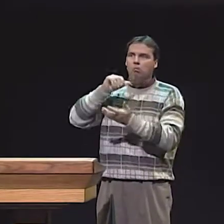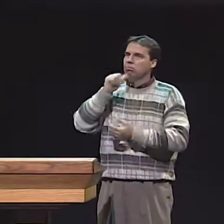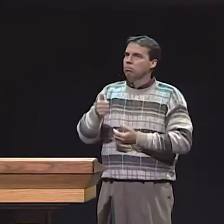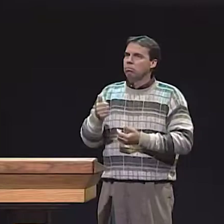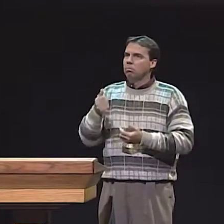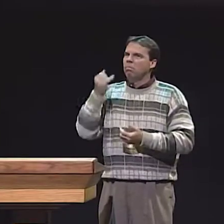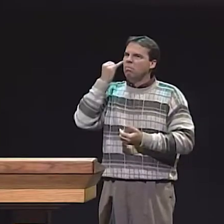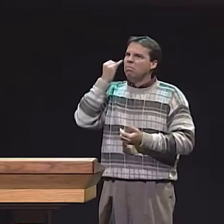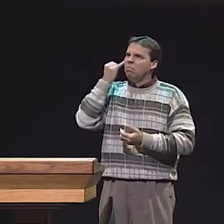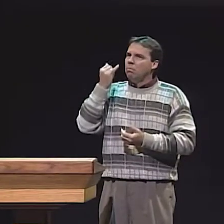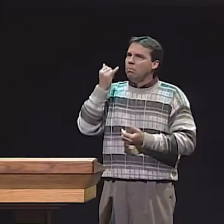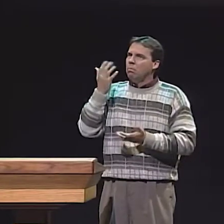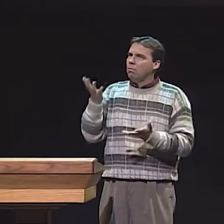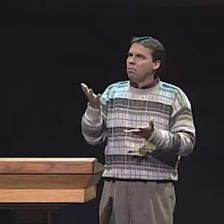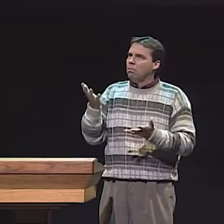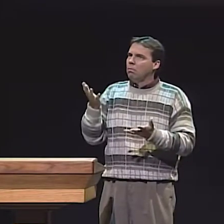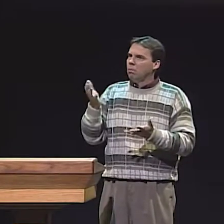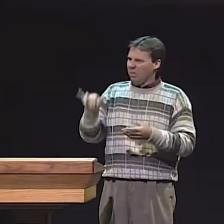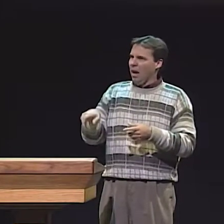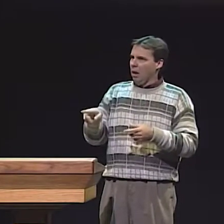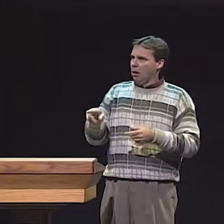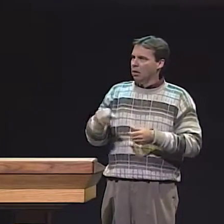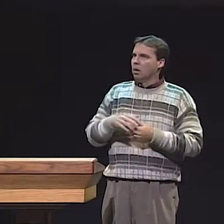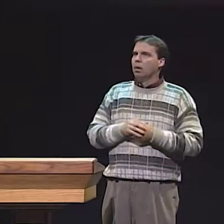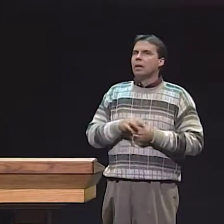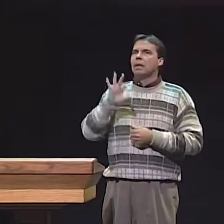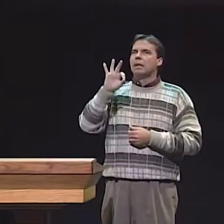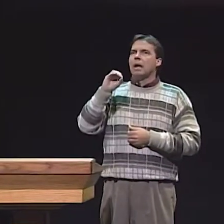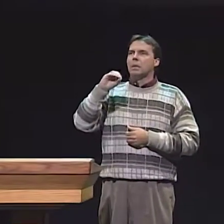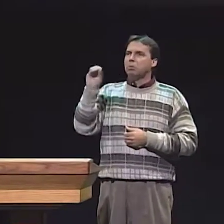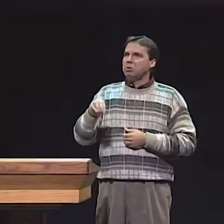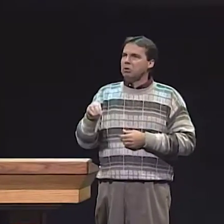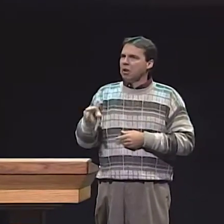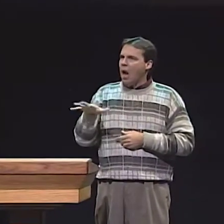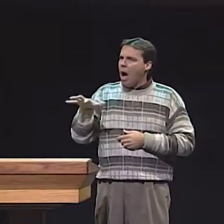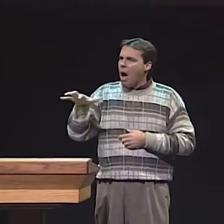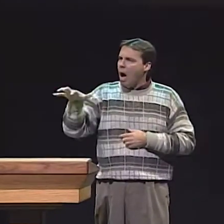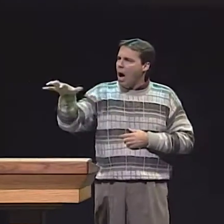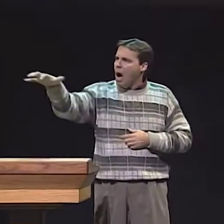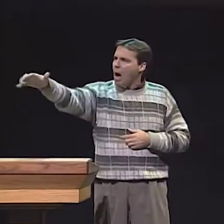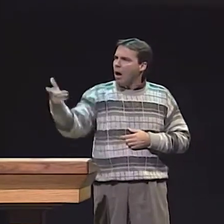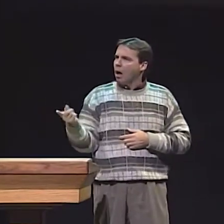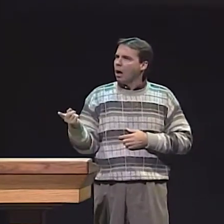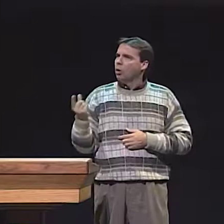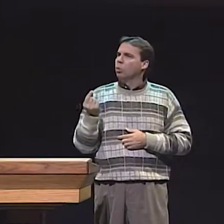BUT HAVE NO SIGN LANGUAGE AT HOME-- THEIR PARENTS DON'T KNOW SIGN LANGUAGE AND THERE'S NO SIGN IN THEIR ENVIRONMENT.